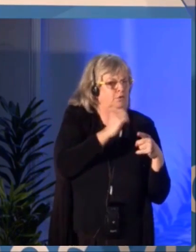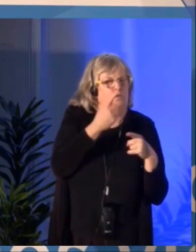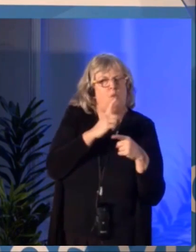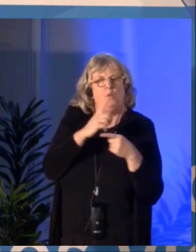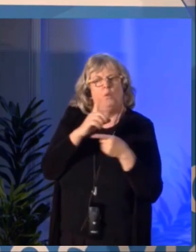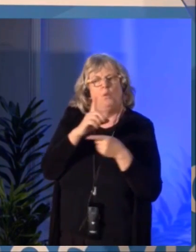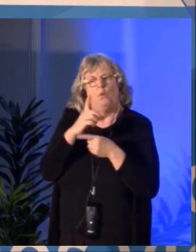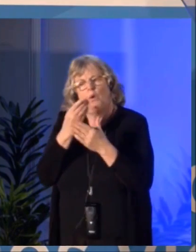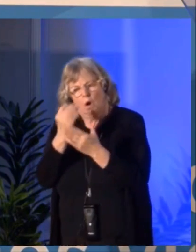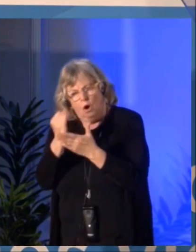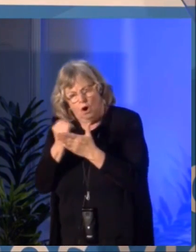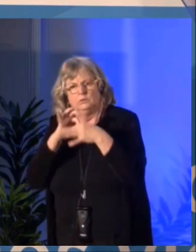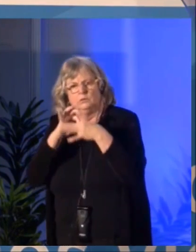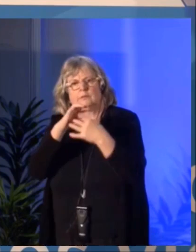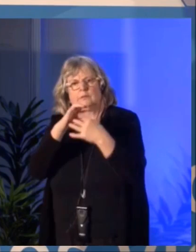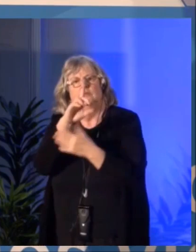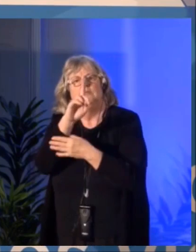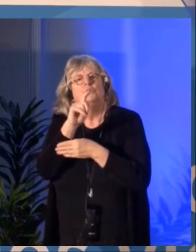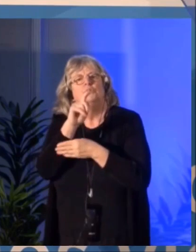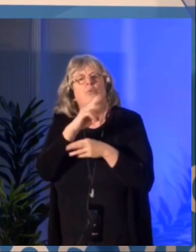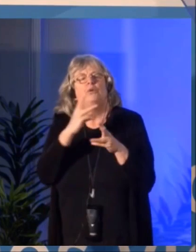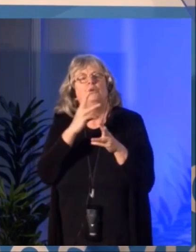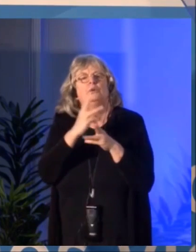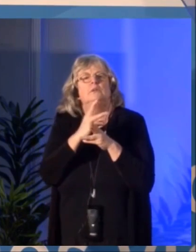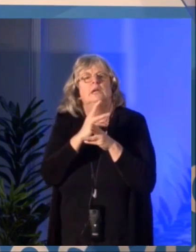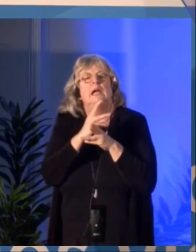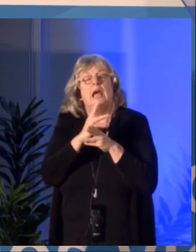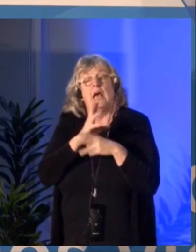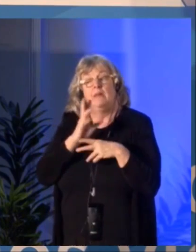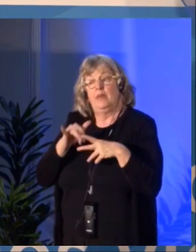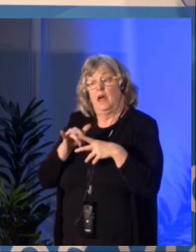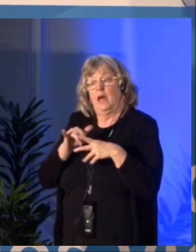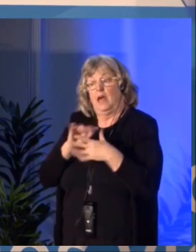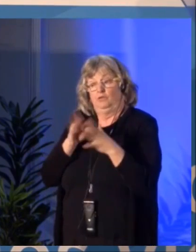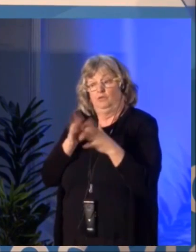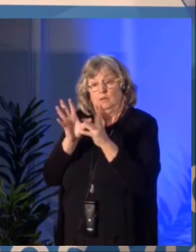for peer committees to represent the plurality of disciplines